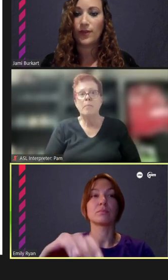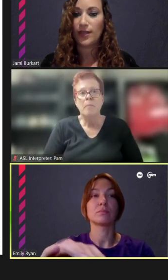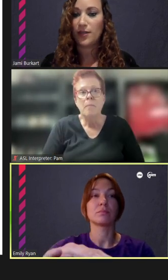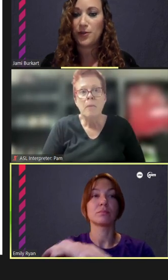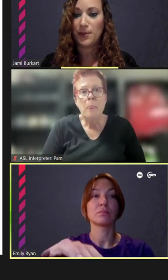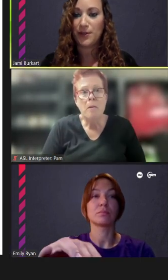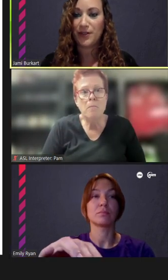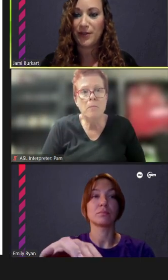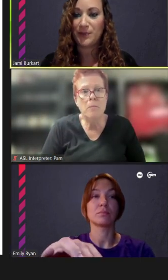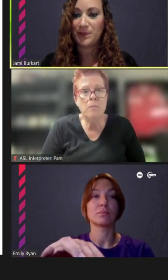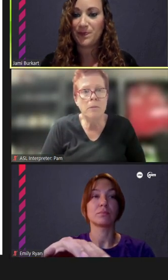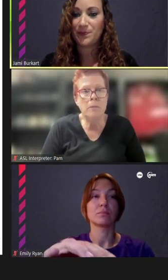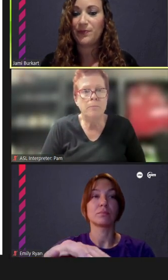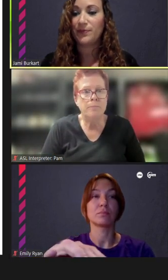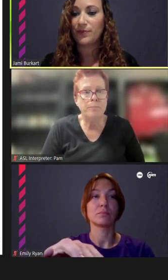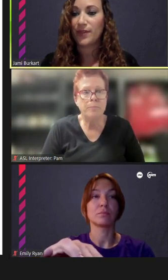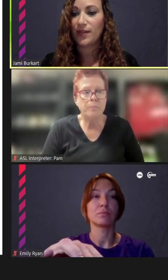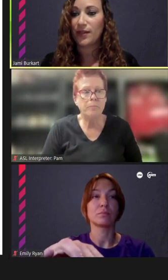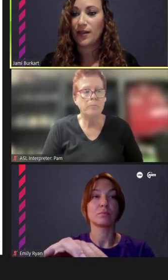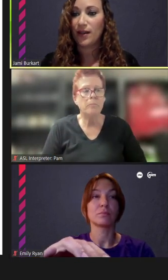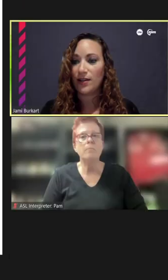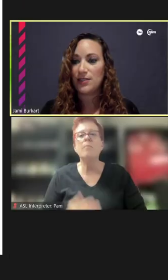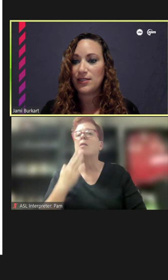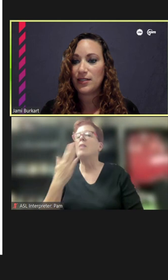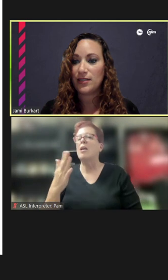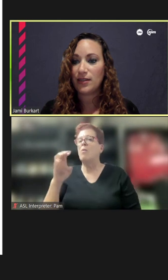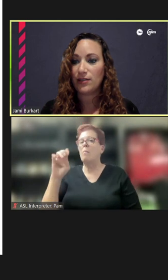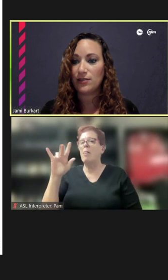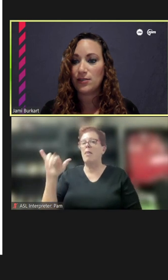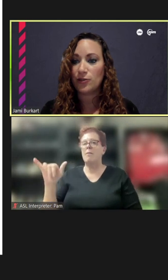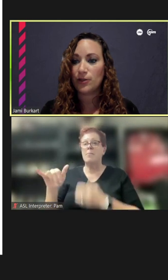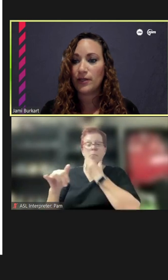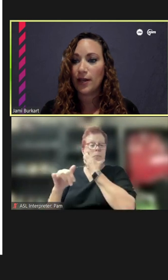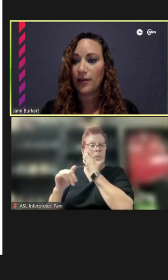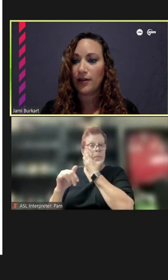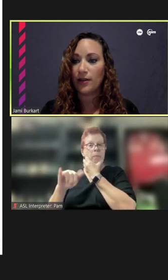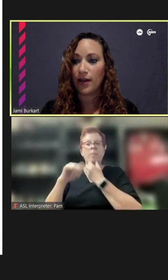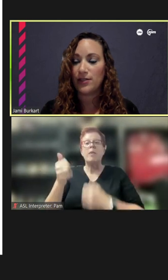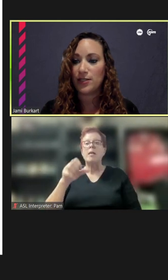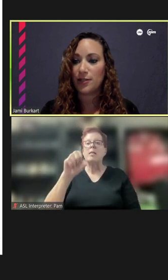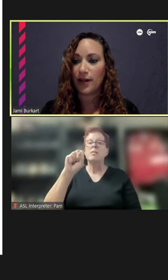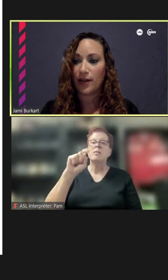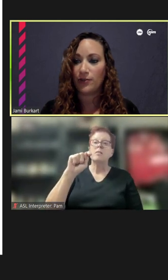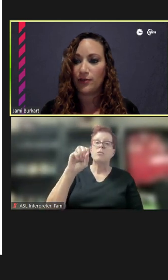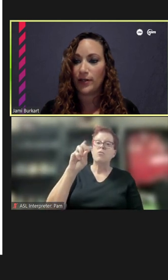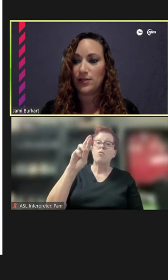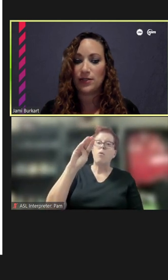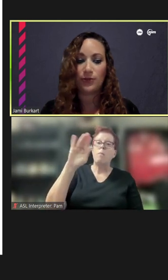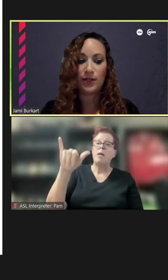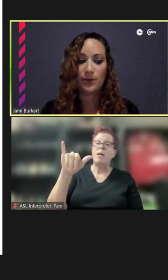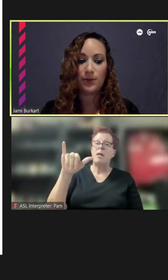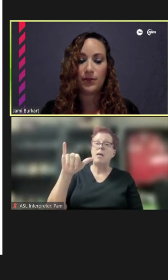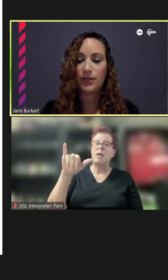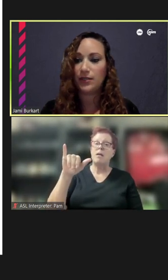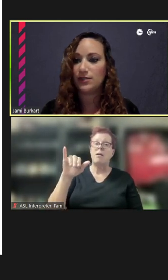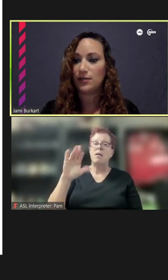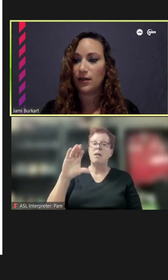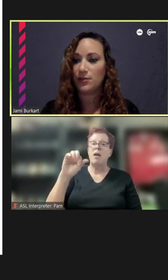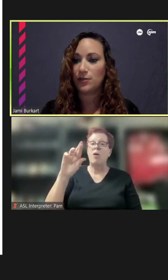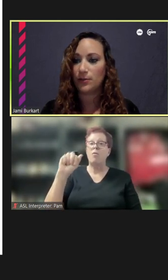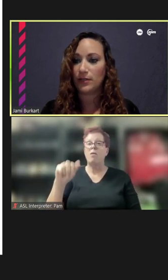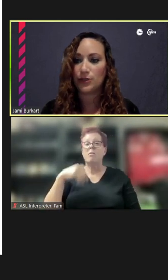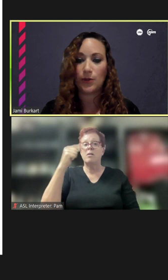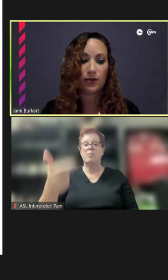Thank you, Emily. I see that Stormy Cara has their hand raised. If we can please allow Stormy to